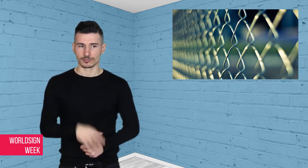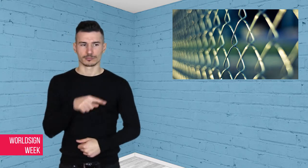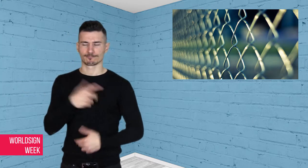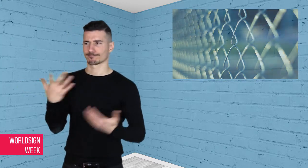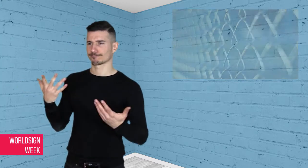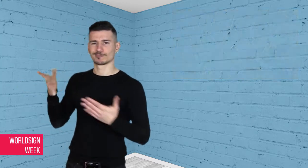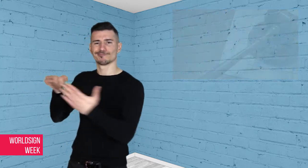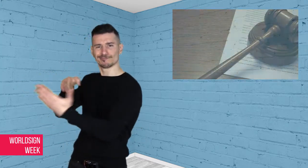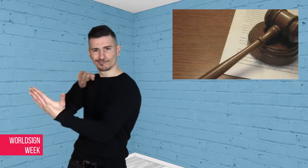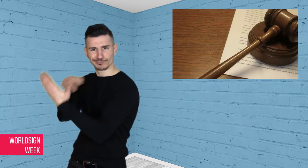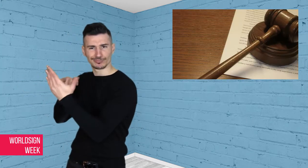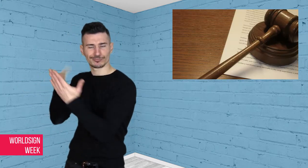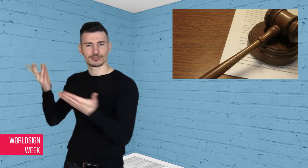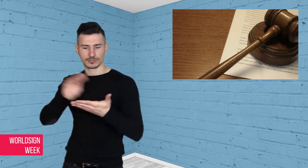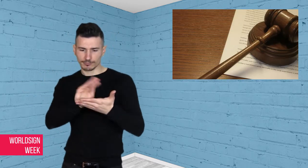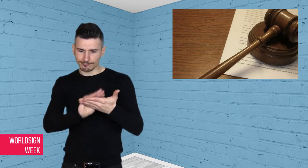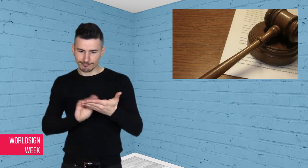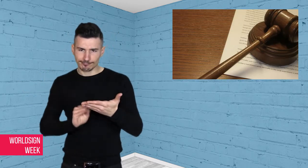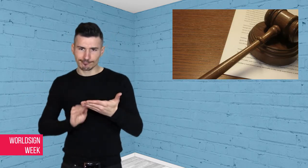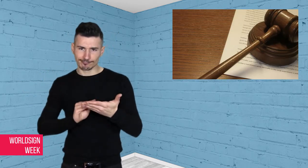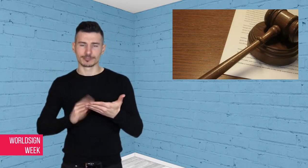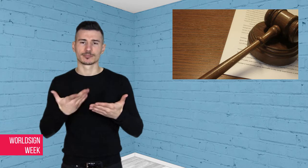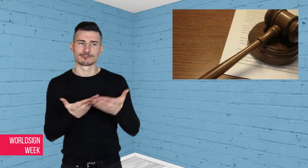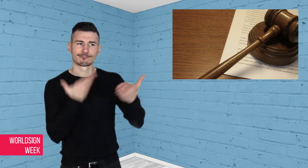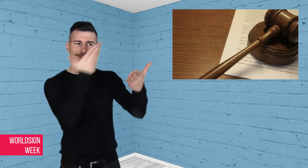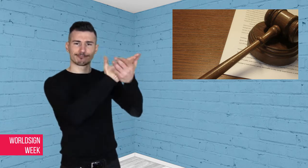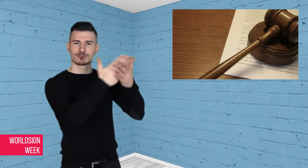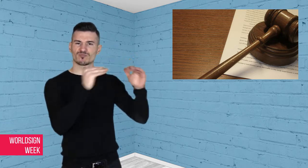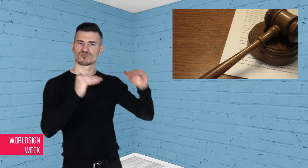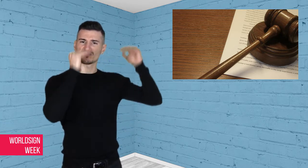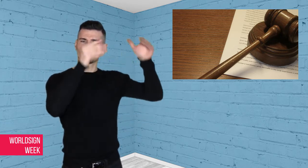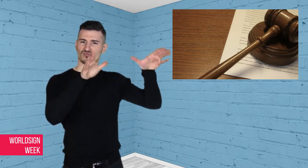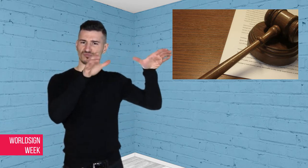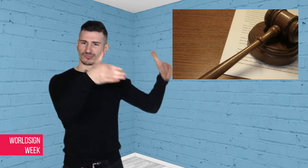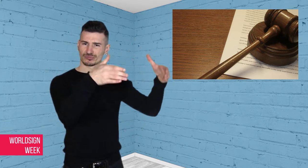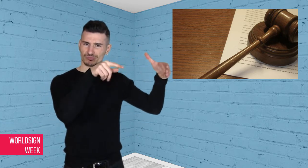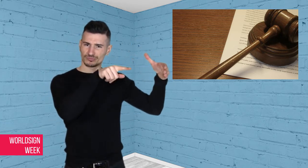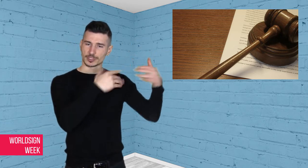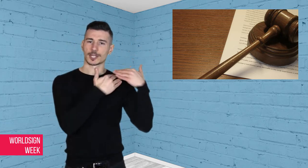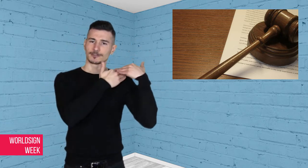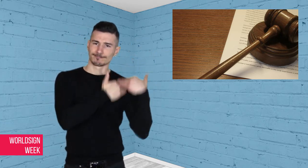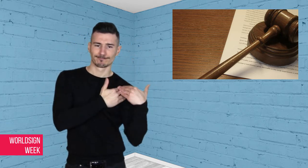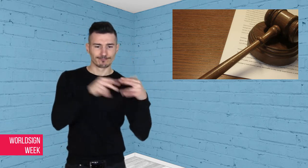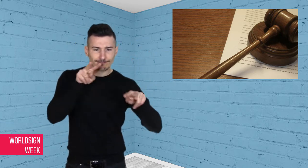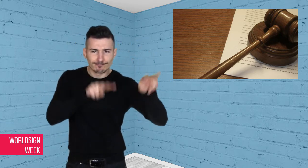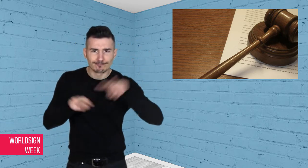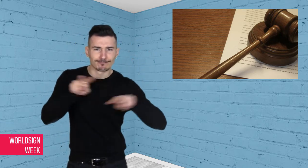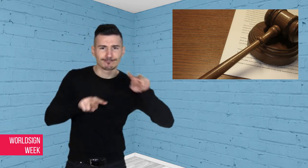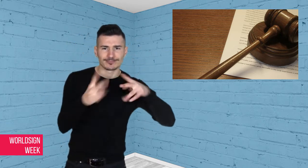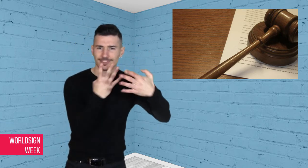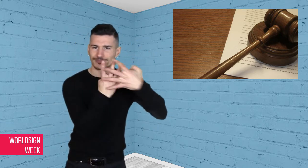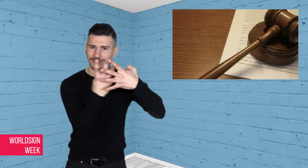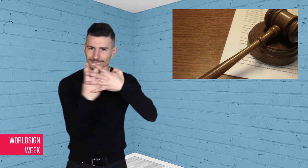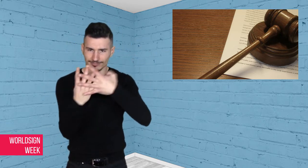provide access. He filed a suit against the Federal Bureau of Prisons that his